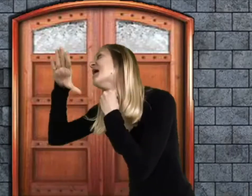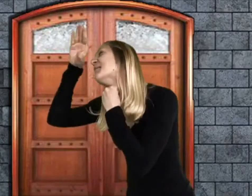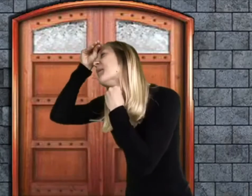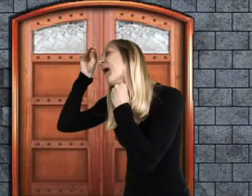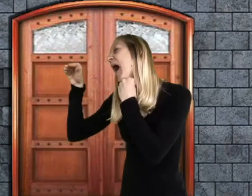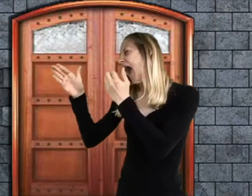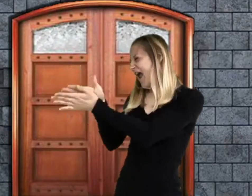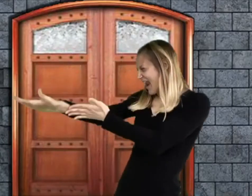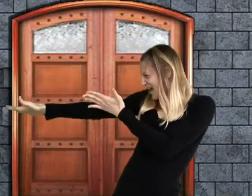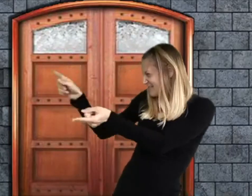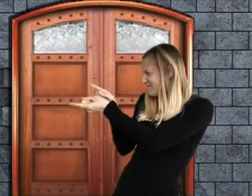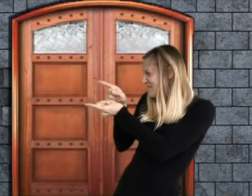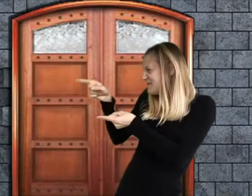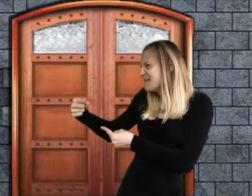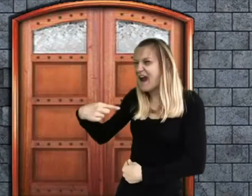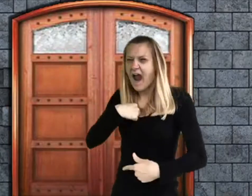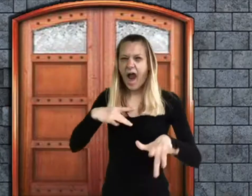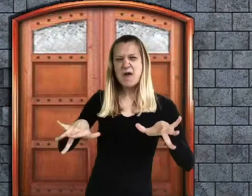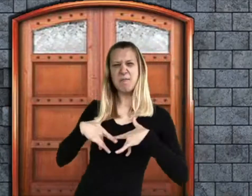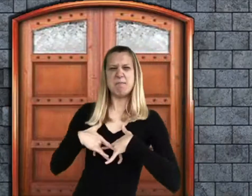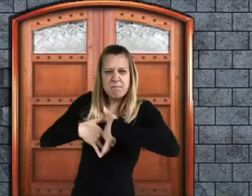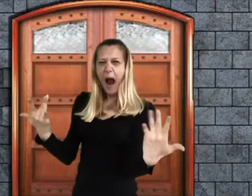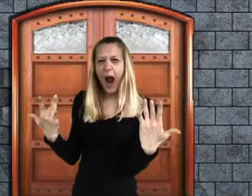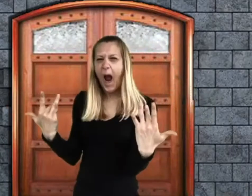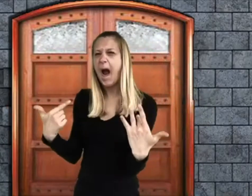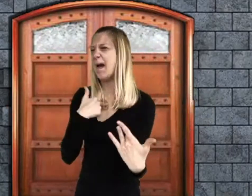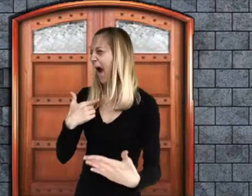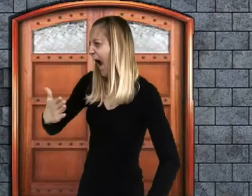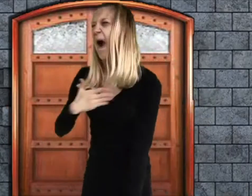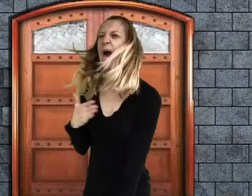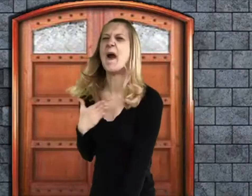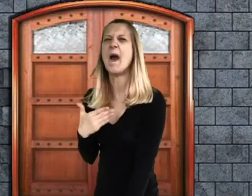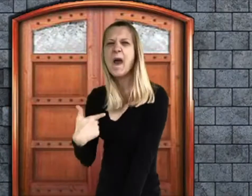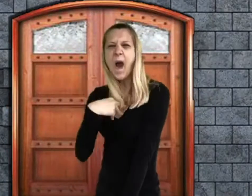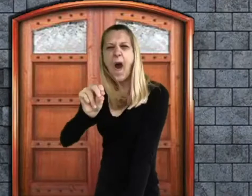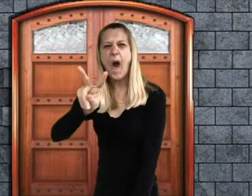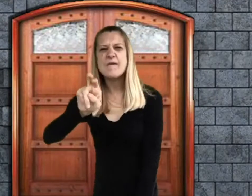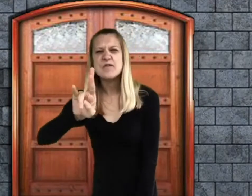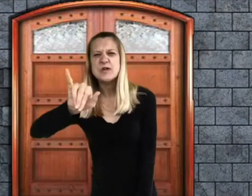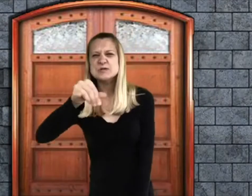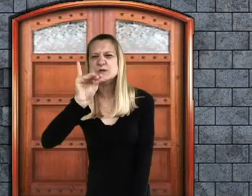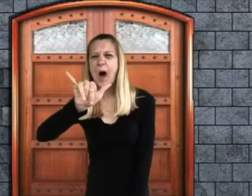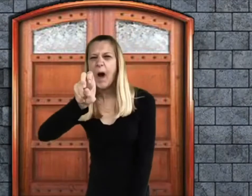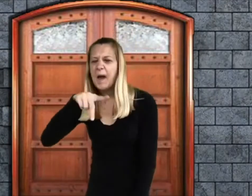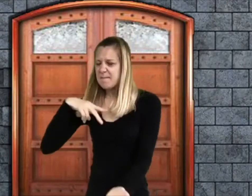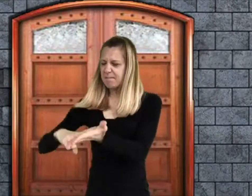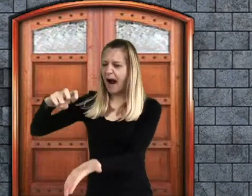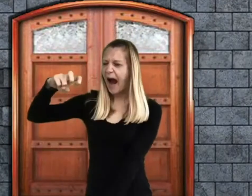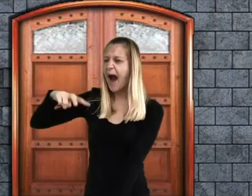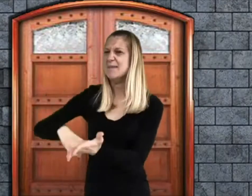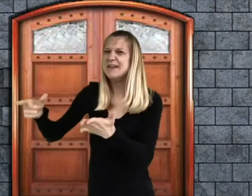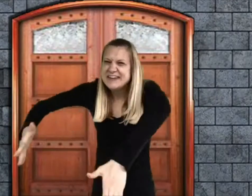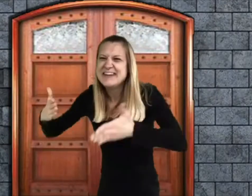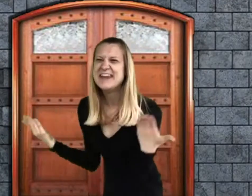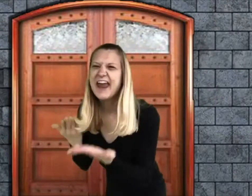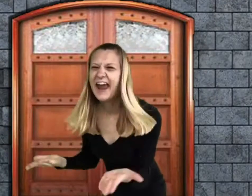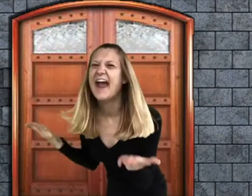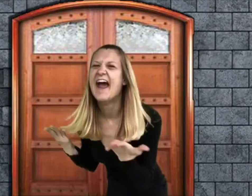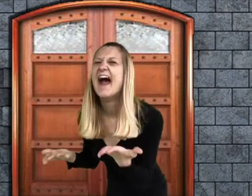"My dear boy, how good to see you! Delighted! Charmed! Overjoyed to have you with us!